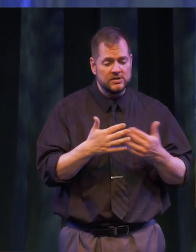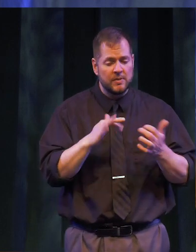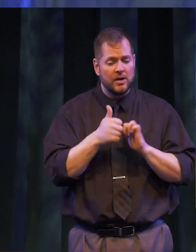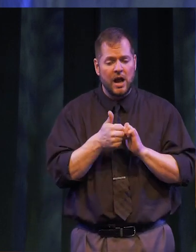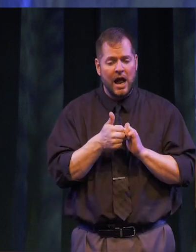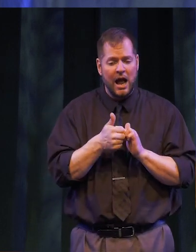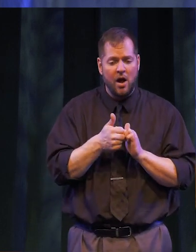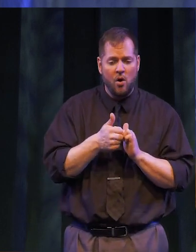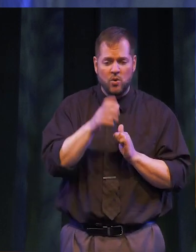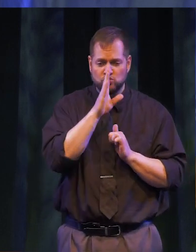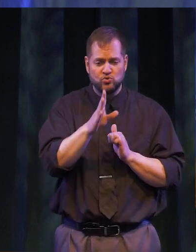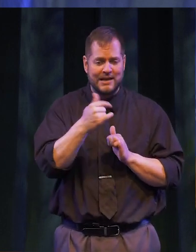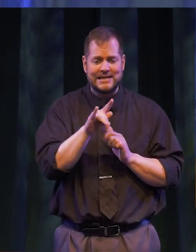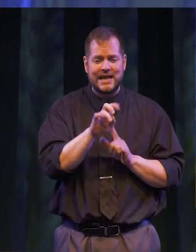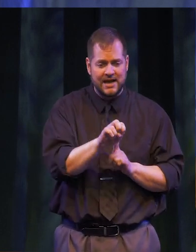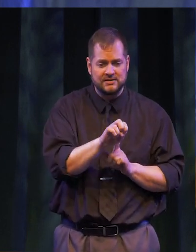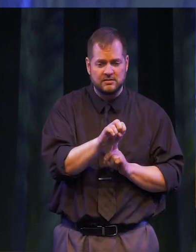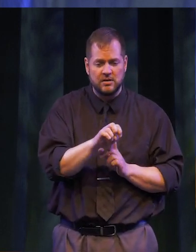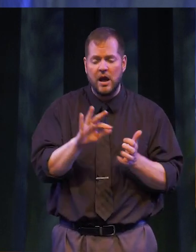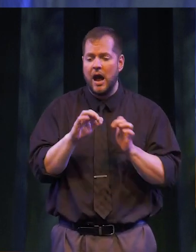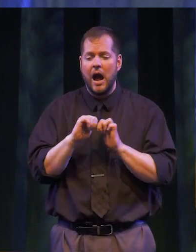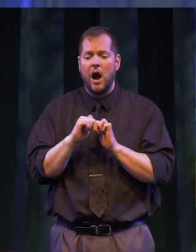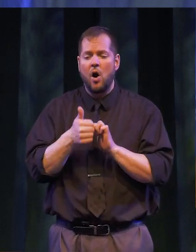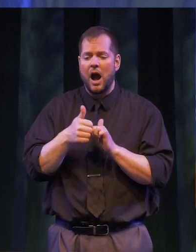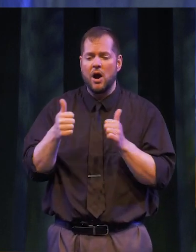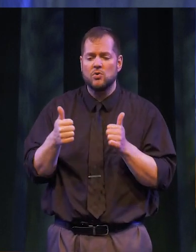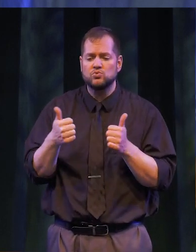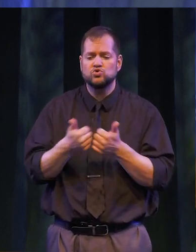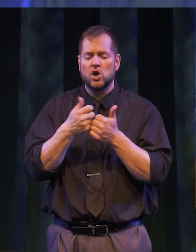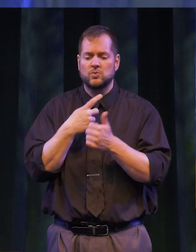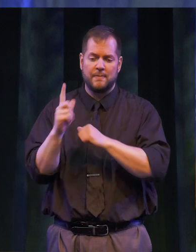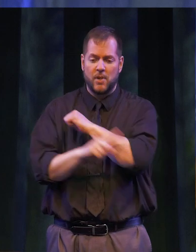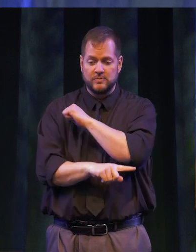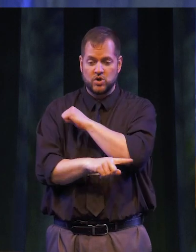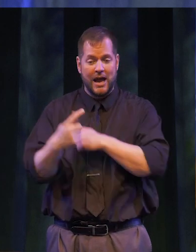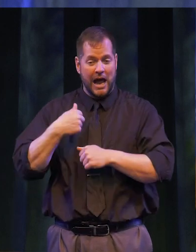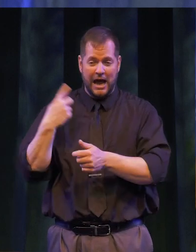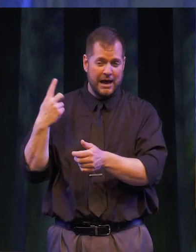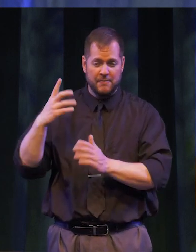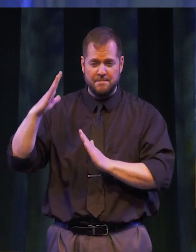not how strait the gate, How charged with punishments the scroll. I am the master of